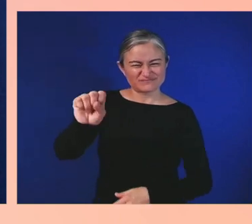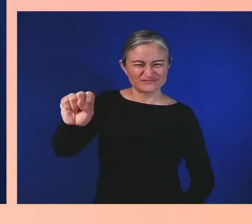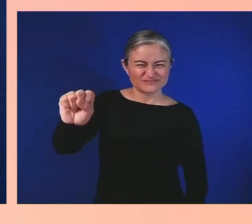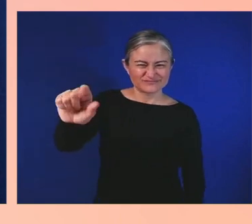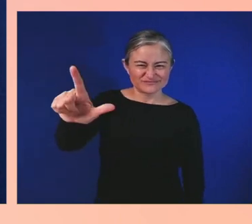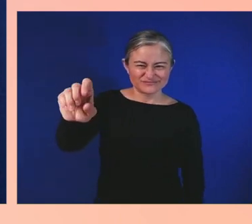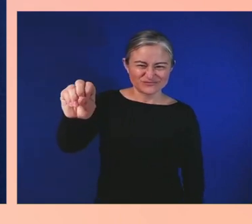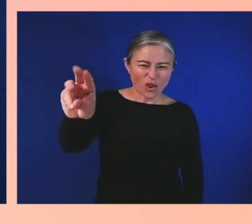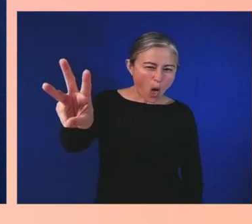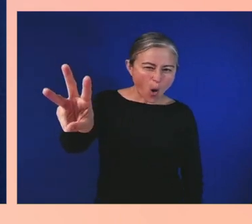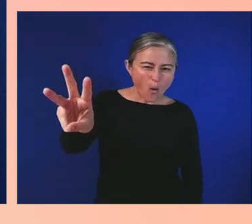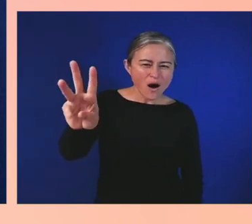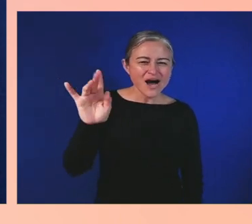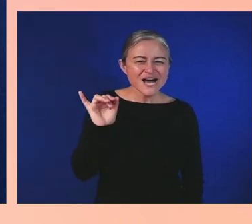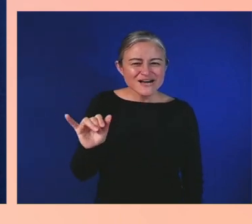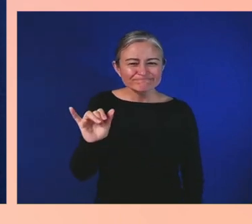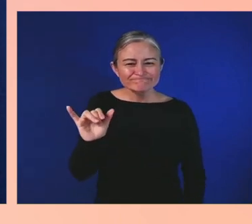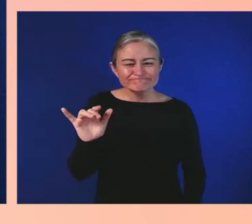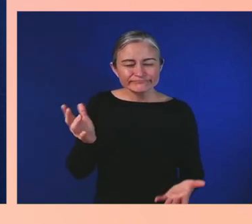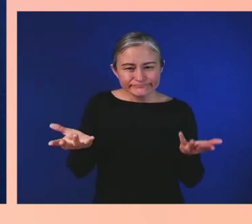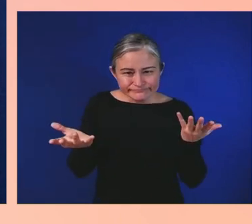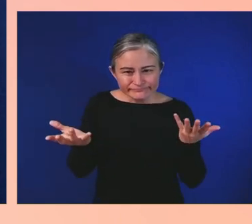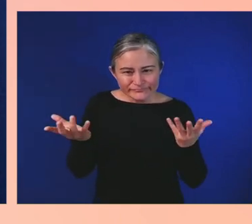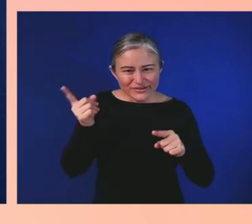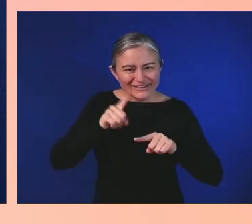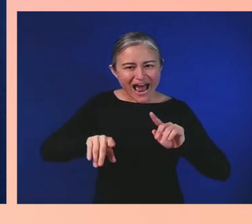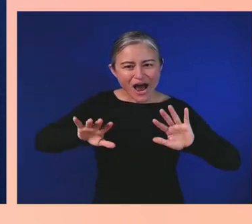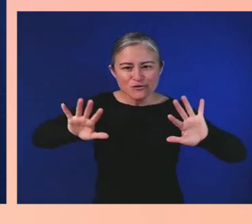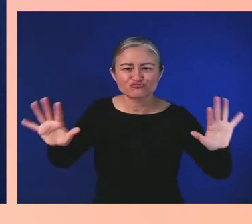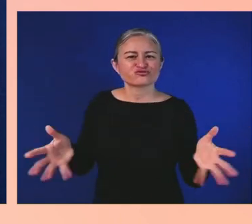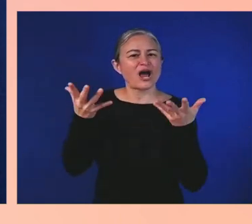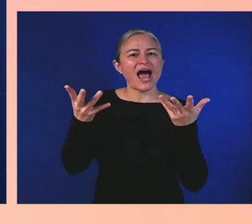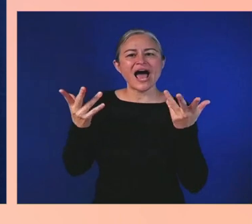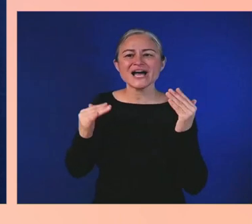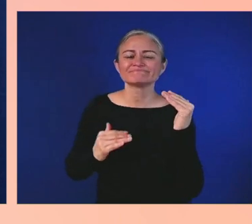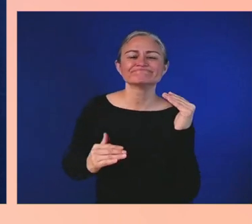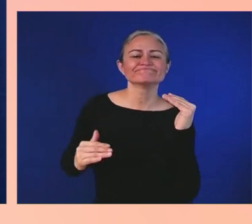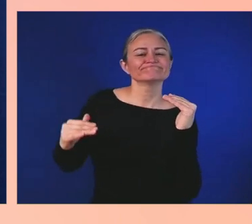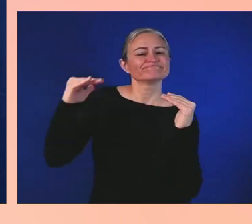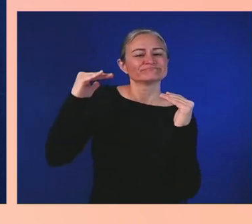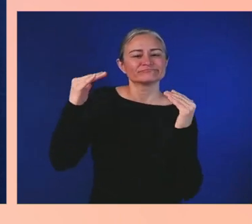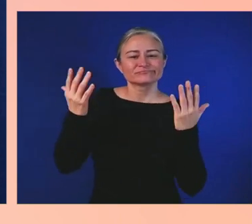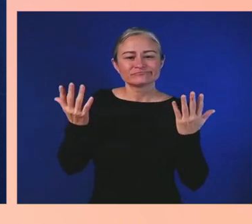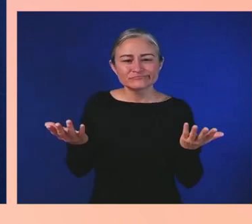it challenged me to do the best that I could do.